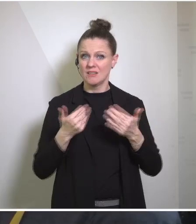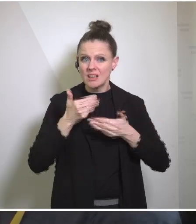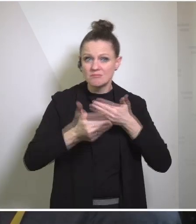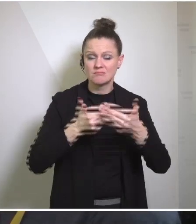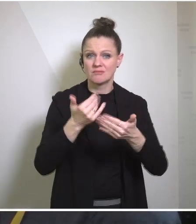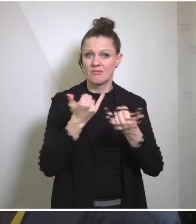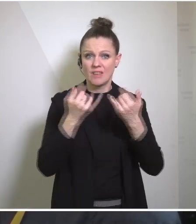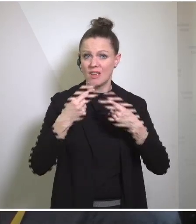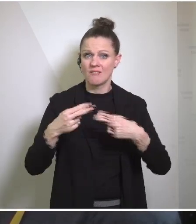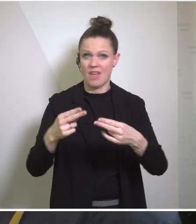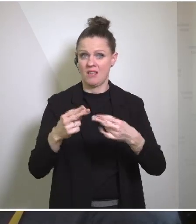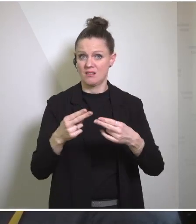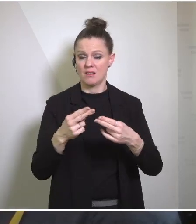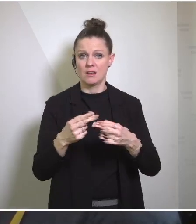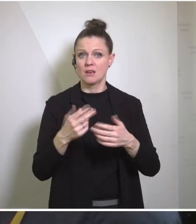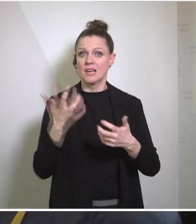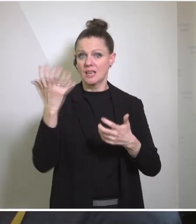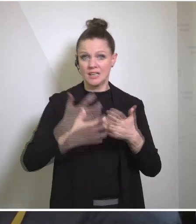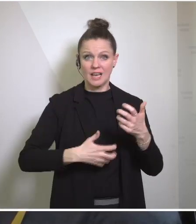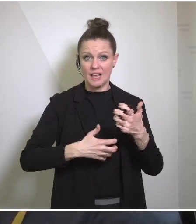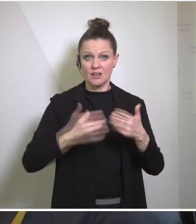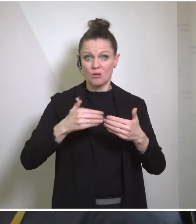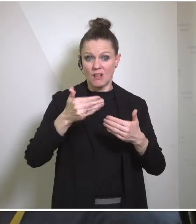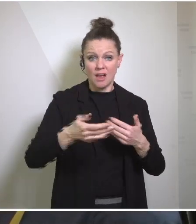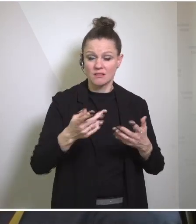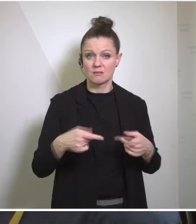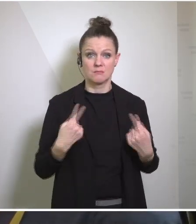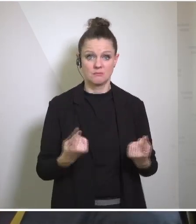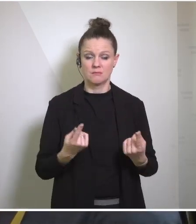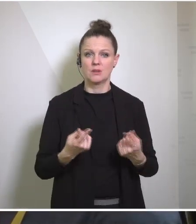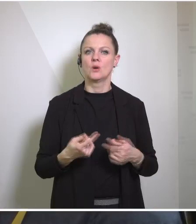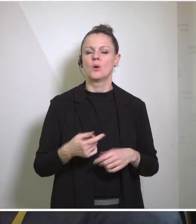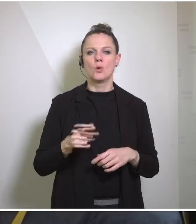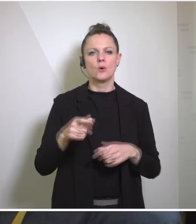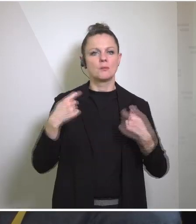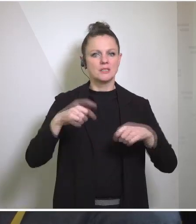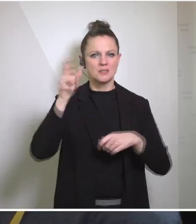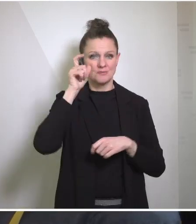happens the day after the war? Secondly, President Biden did call an invasion of Rafah a red line,